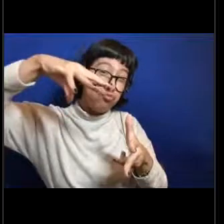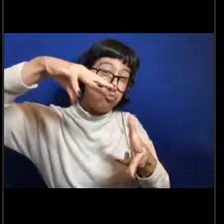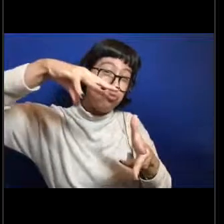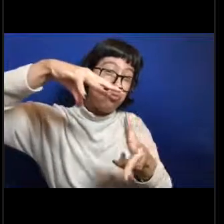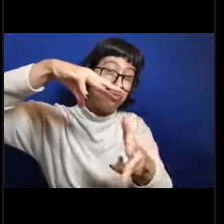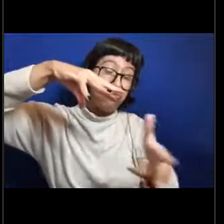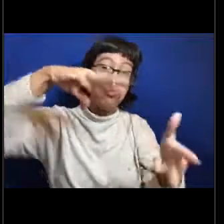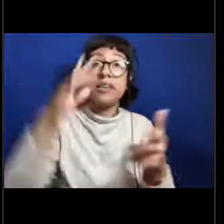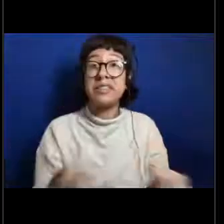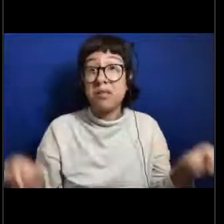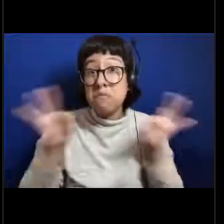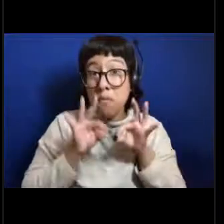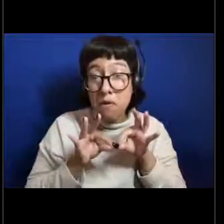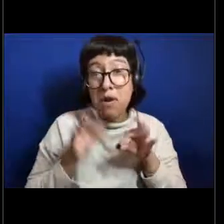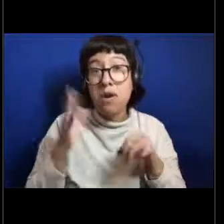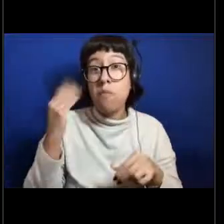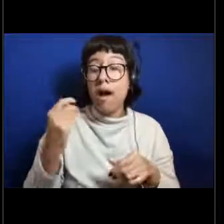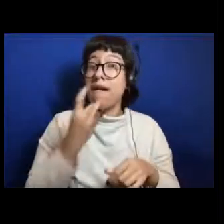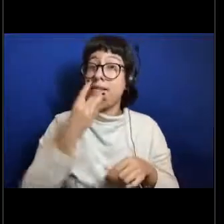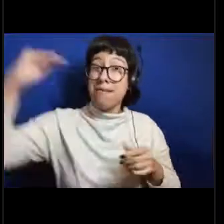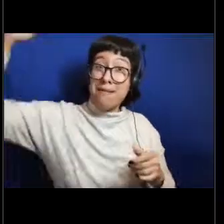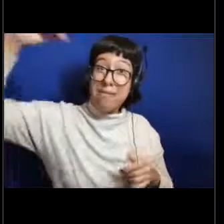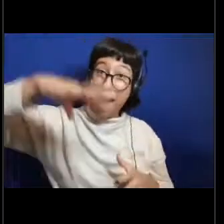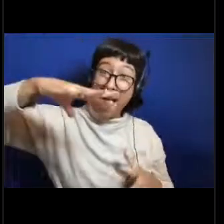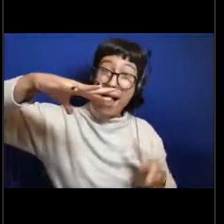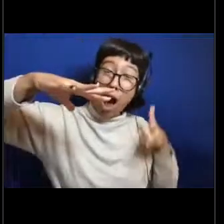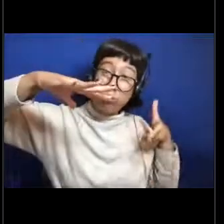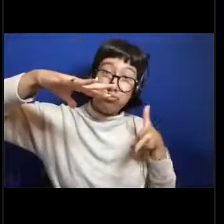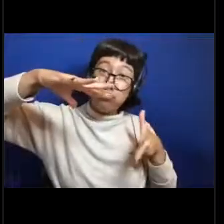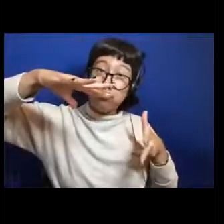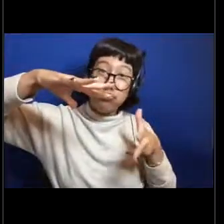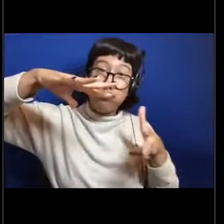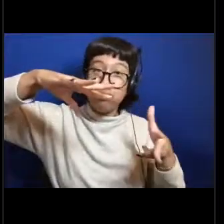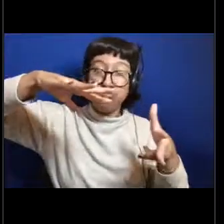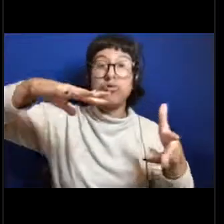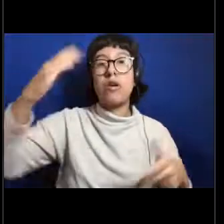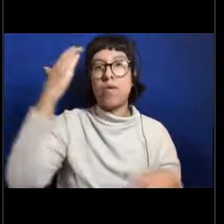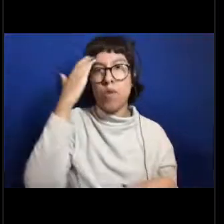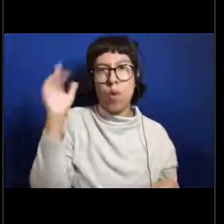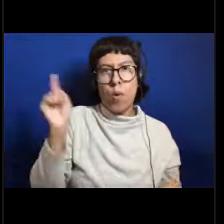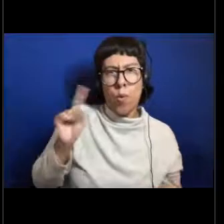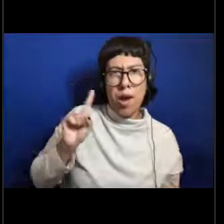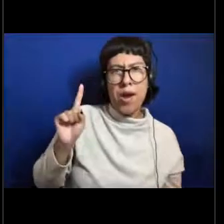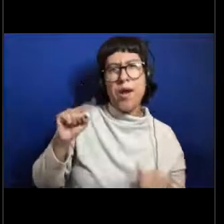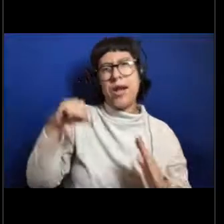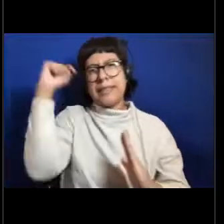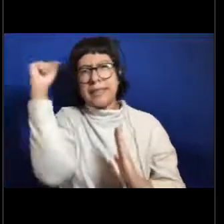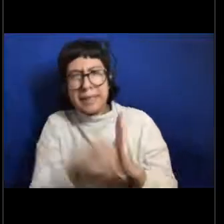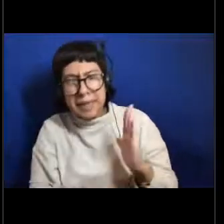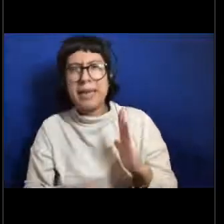because you don't have the sea floor to kind of give you a sense of place for how deep you are or what's up ahead